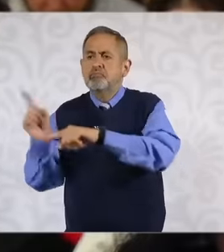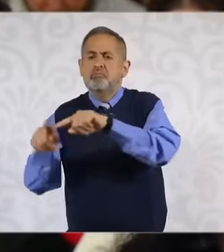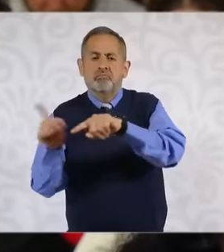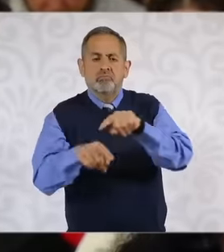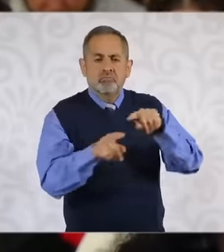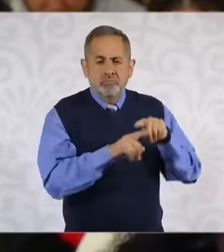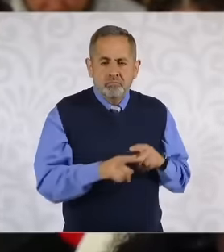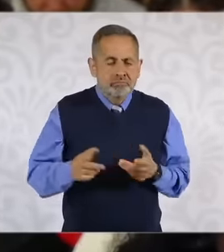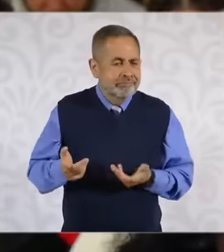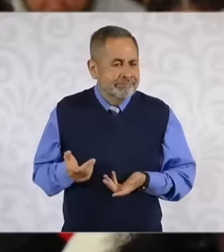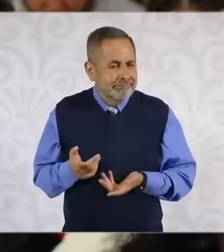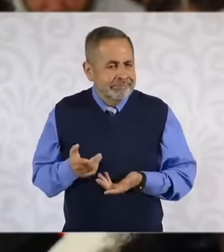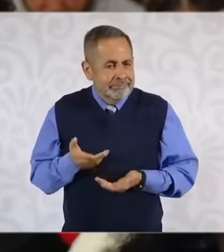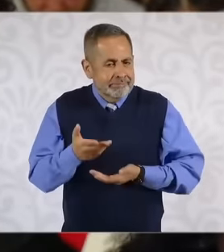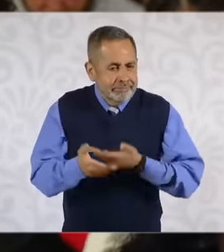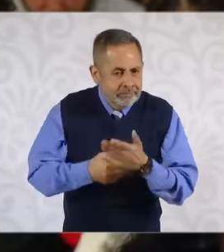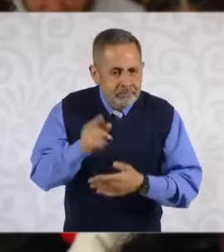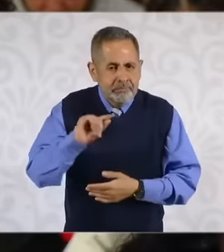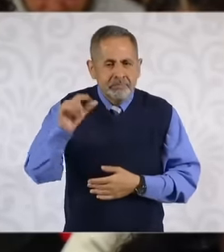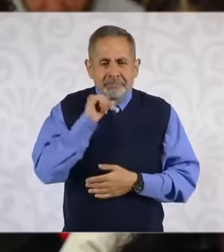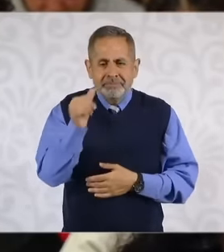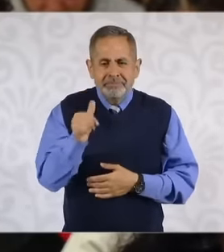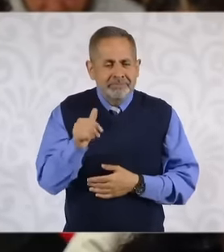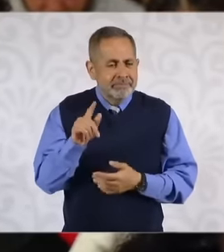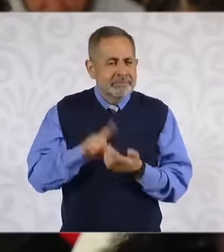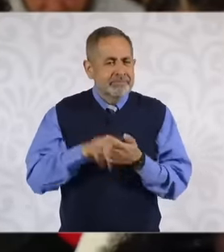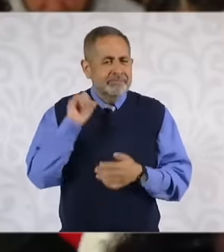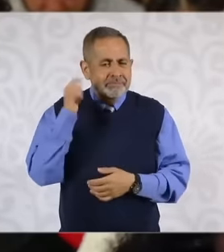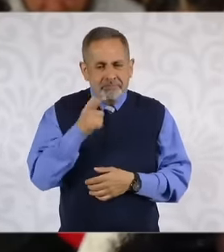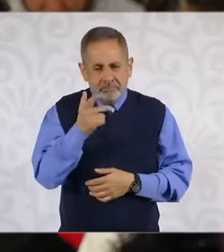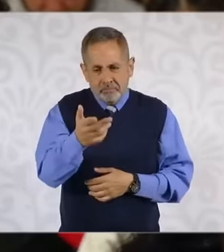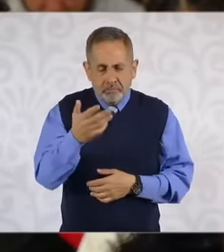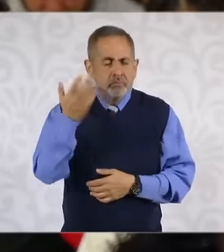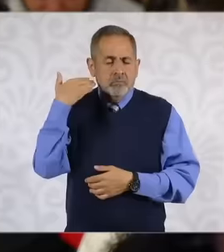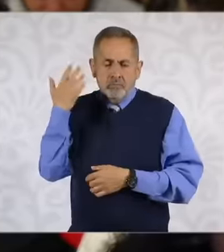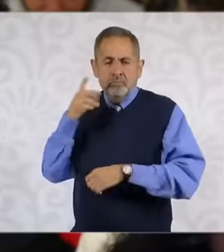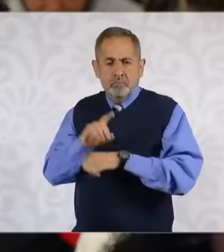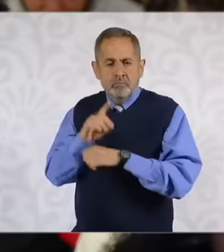career professional service law applying to them I don't know if the time the secretary was here now that she